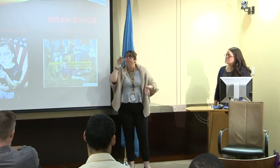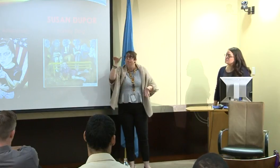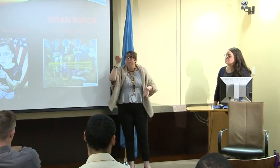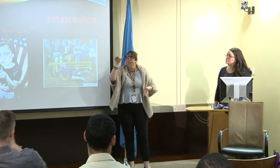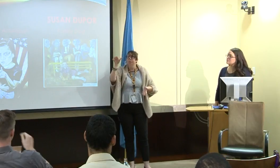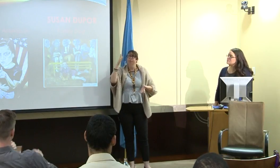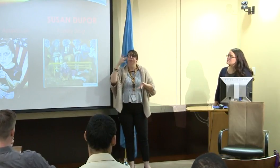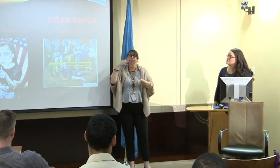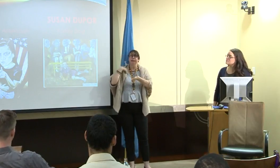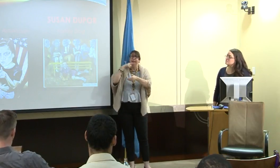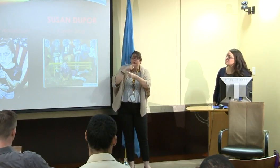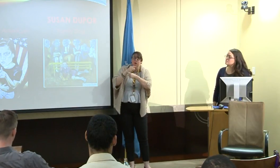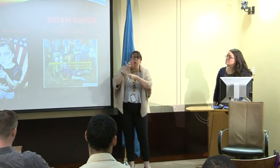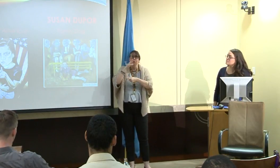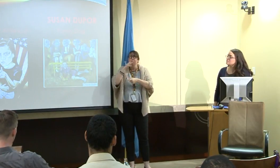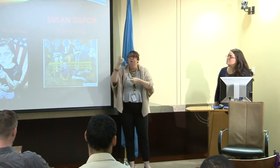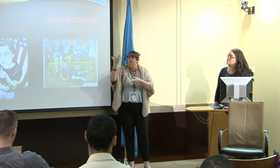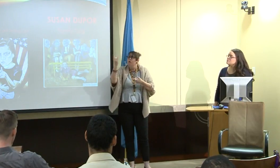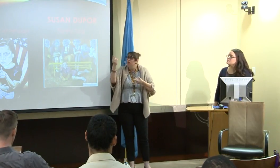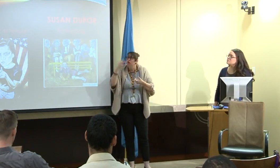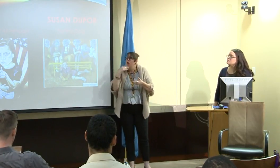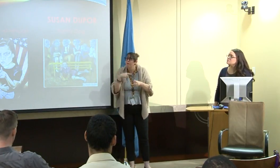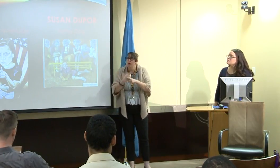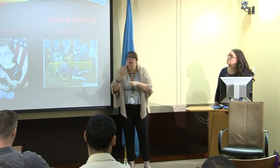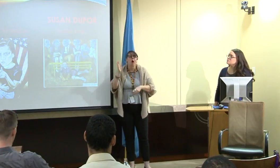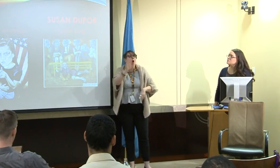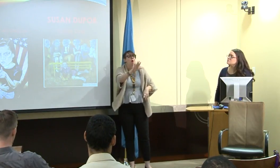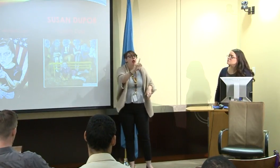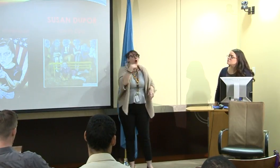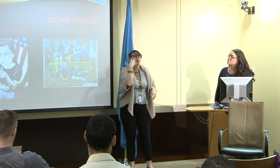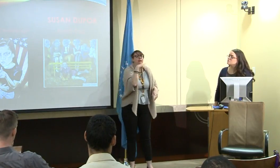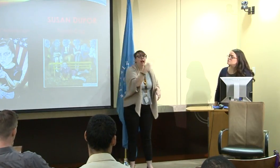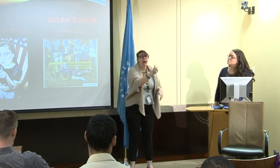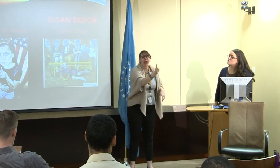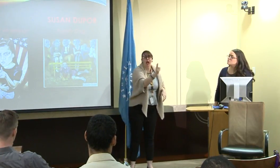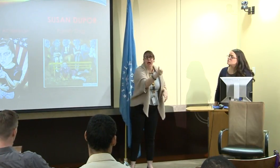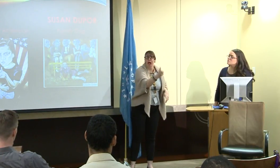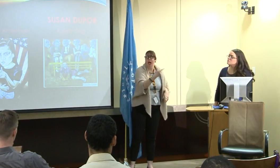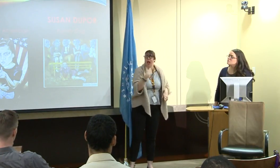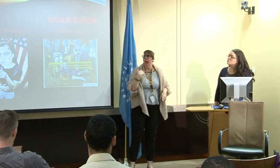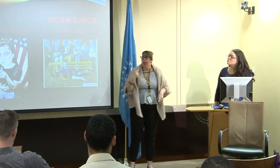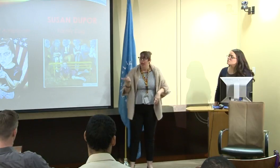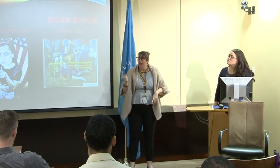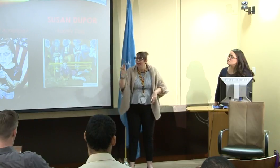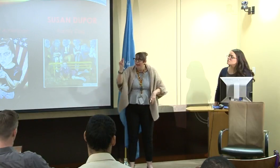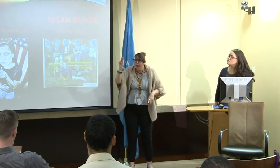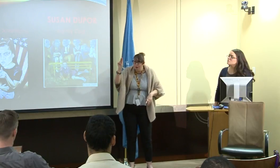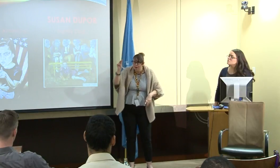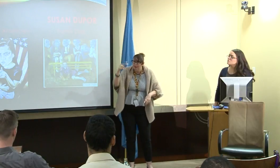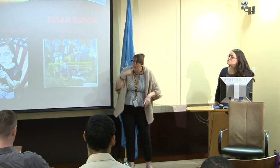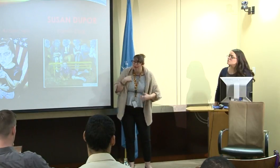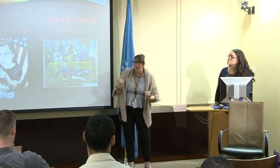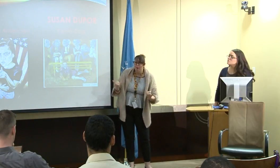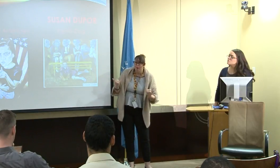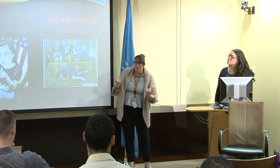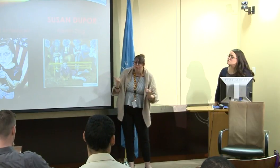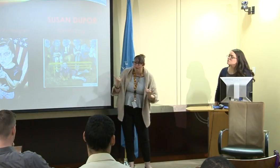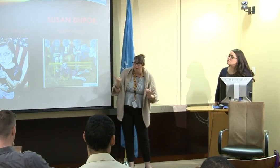Right. I think that's an important thing, Michaela. Oftentimes deaf people in a family or group will say, "Hey, what are you talking about?"